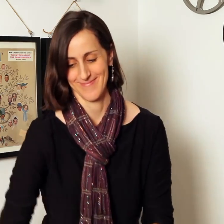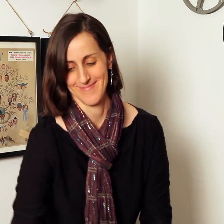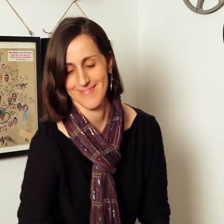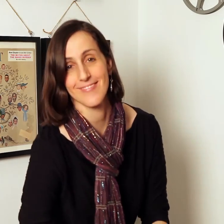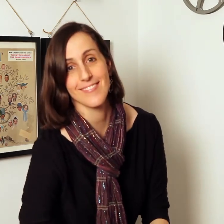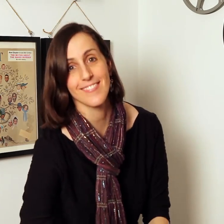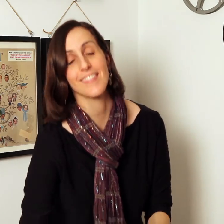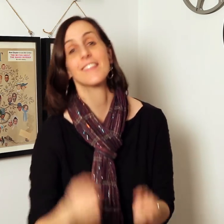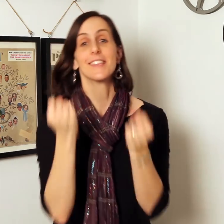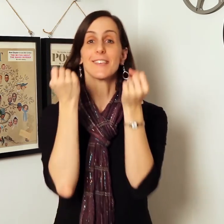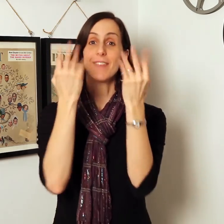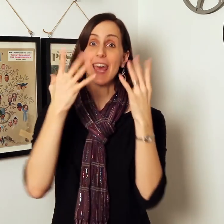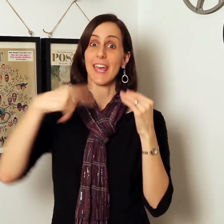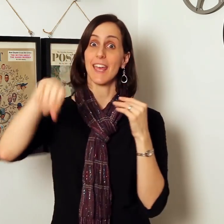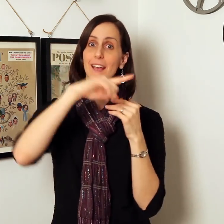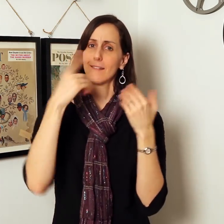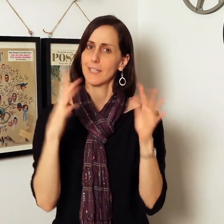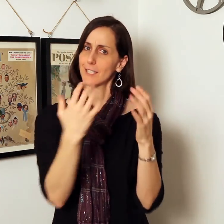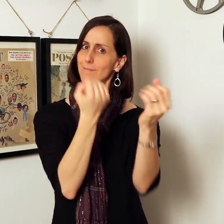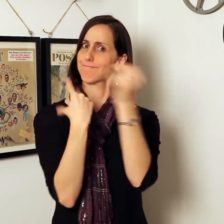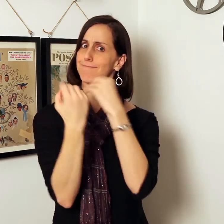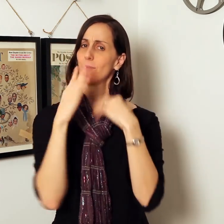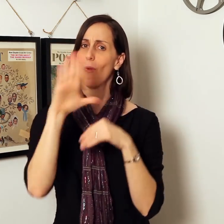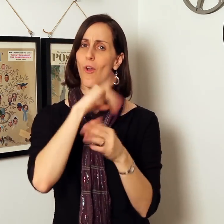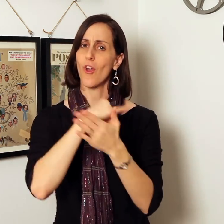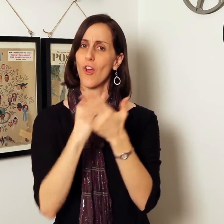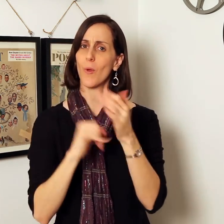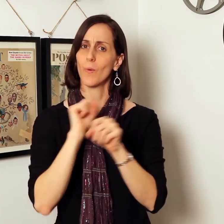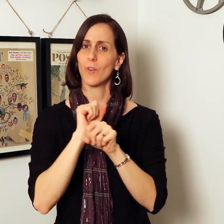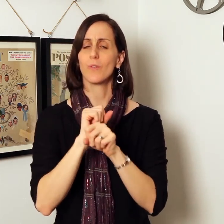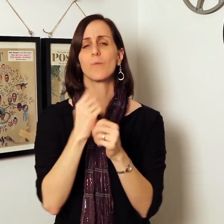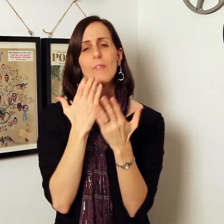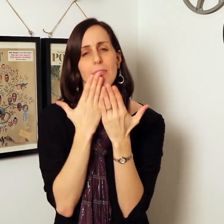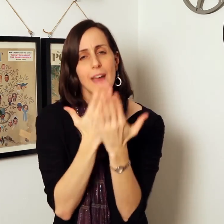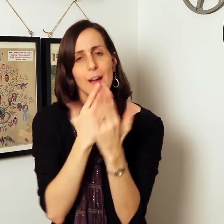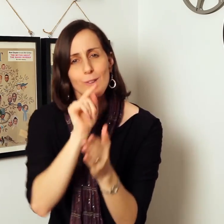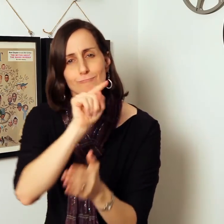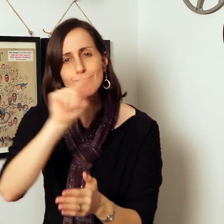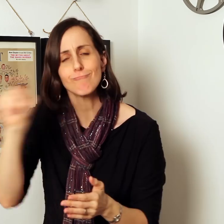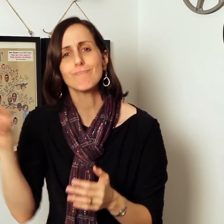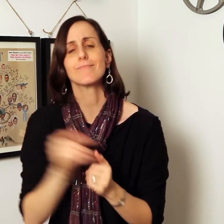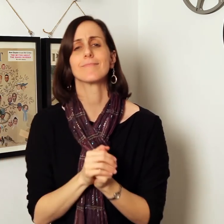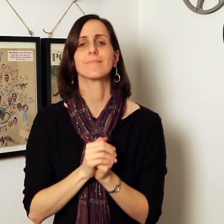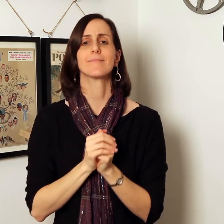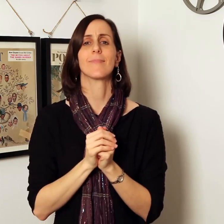Many of you already submitted your artworks. We want to thank you for doing that. Also, some of you